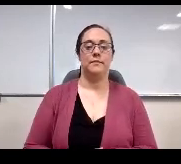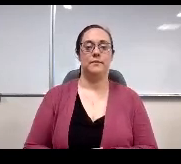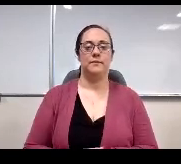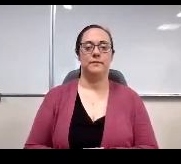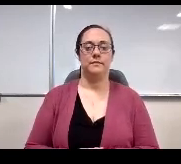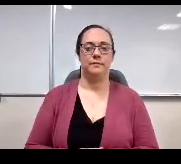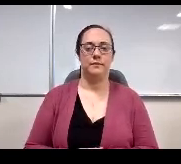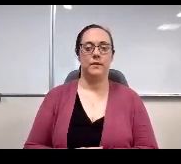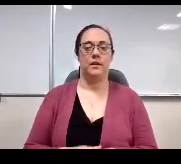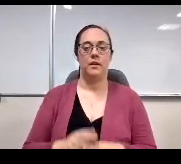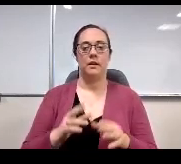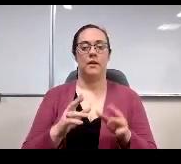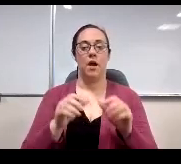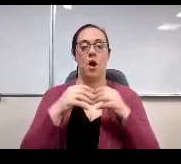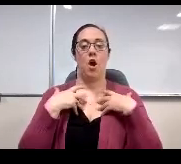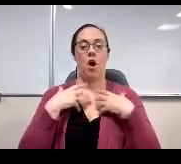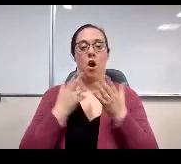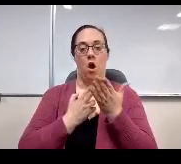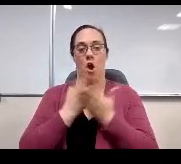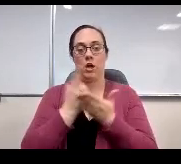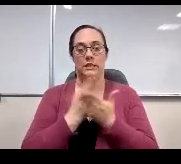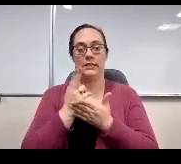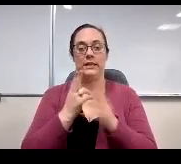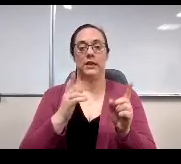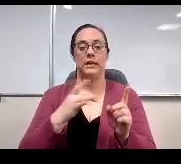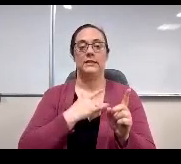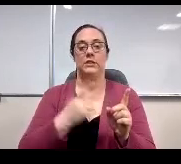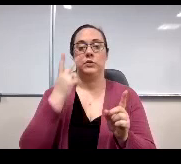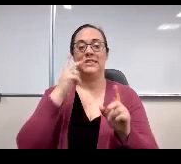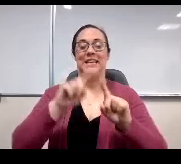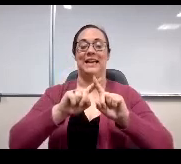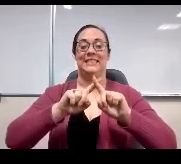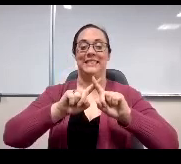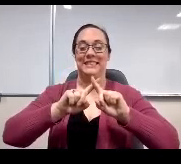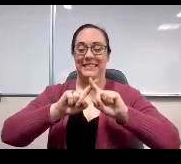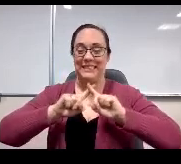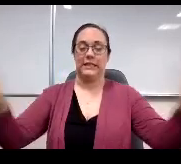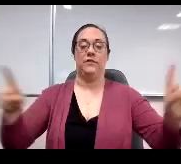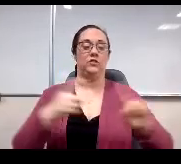Honesty continues to be an area where we see a vastly different perception between staff, parents and students.